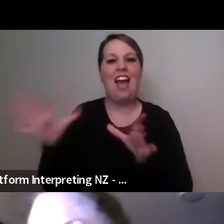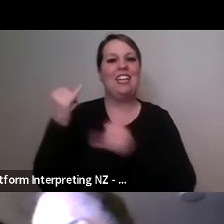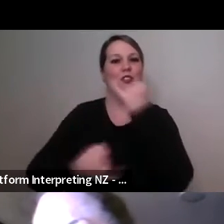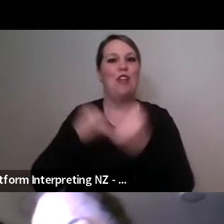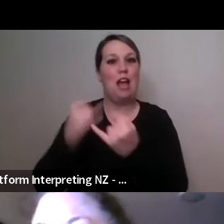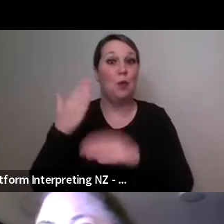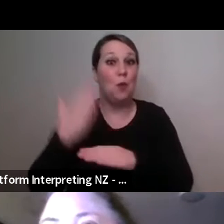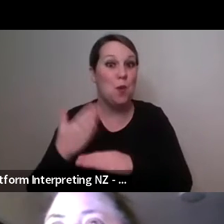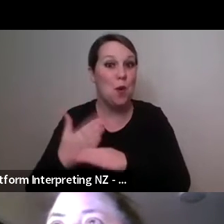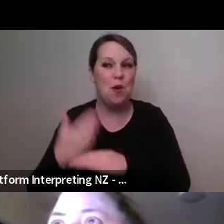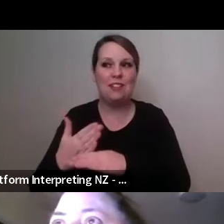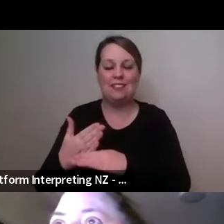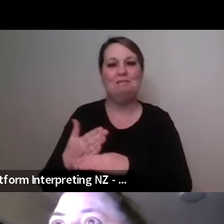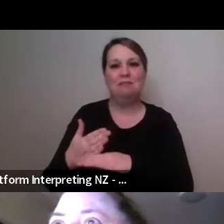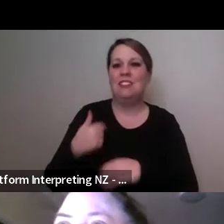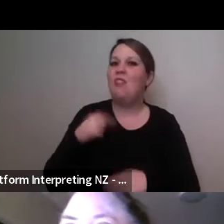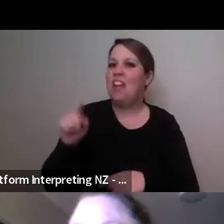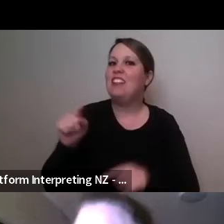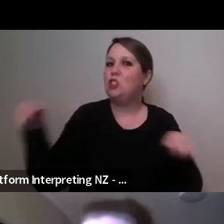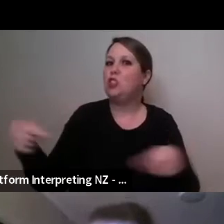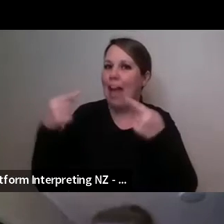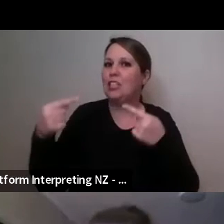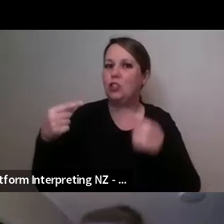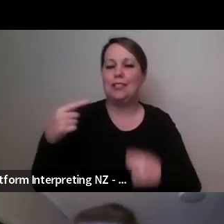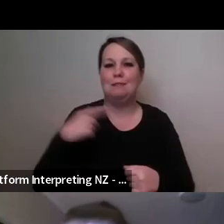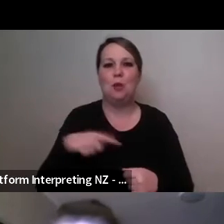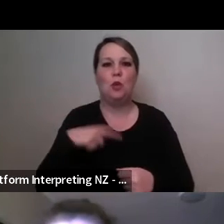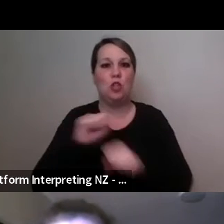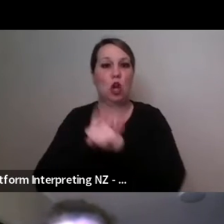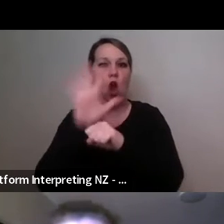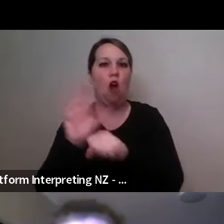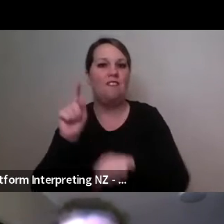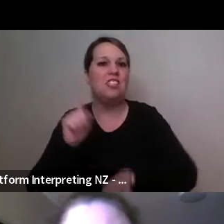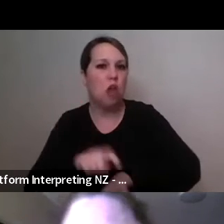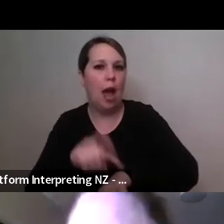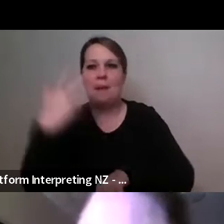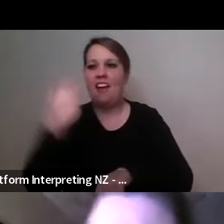obviously there was always Covid protocols uh so we were testing every day all that we had to do to